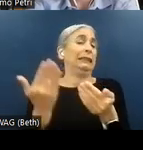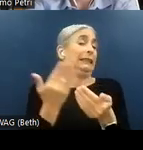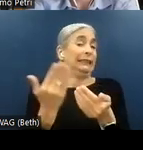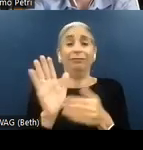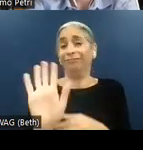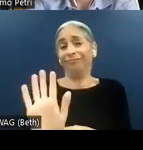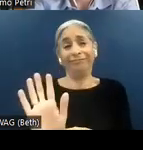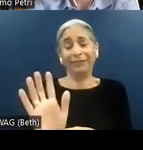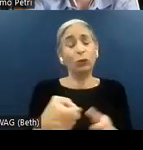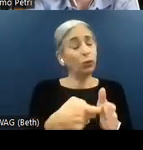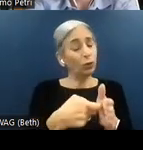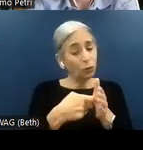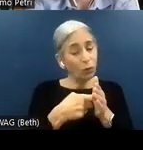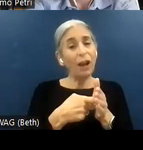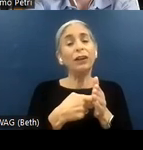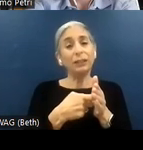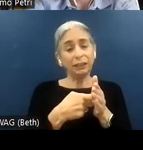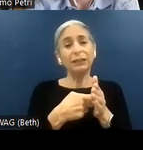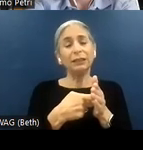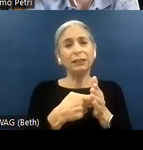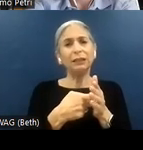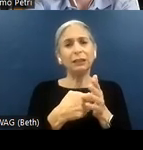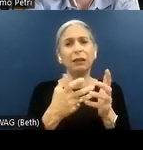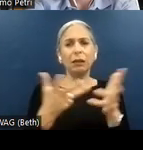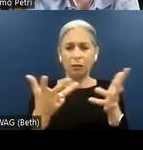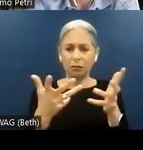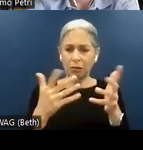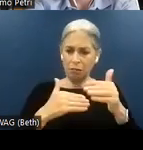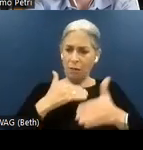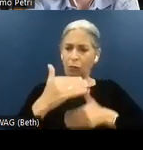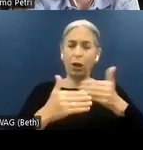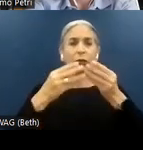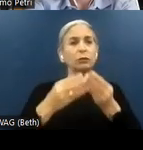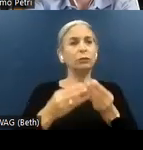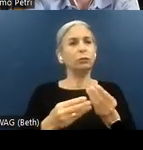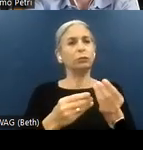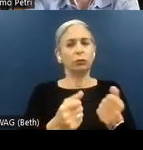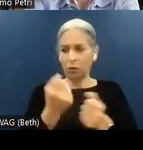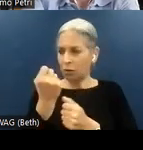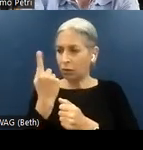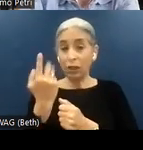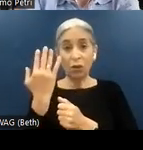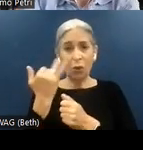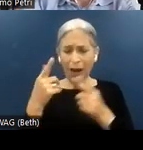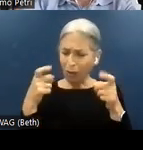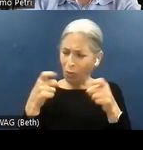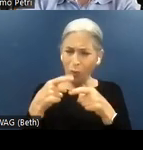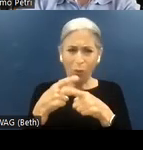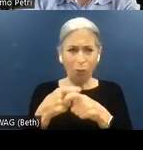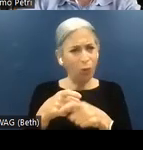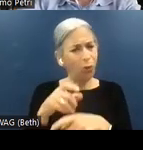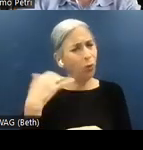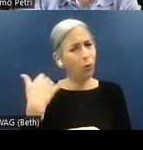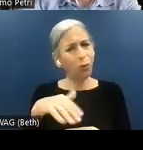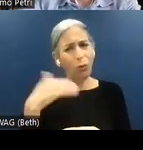requires an articulated process because of its natural complexity.